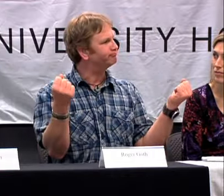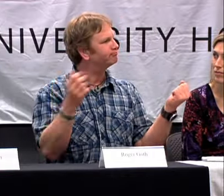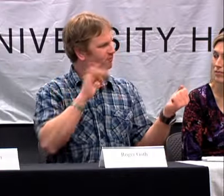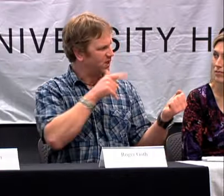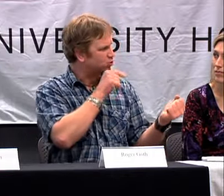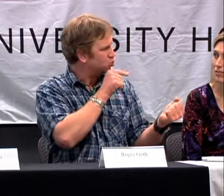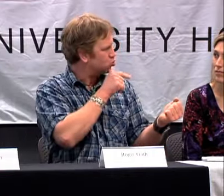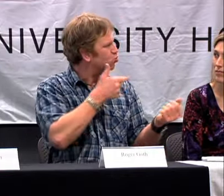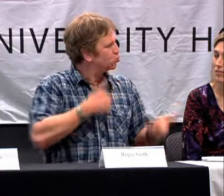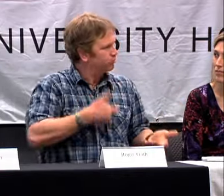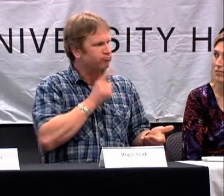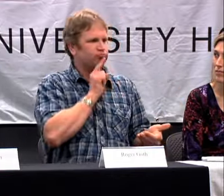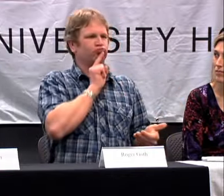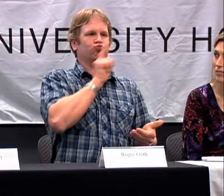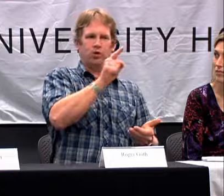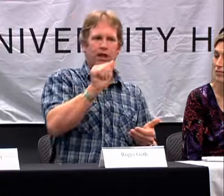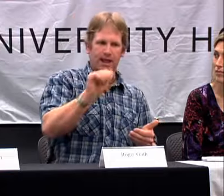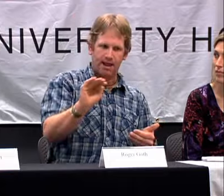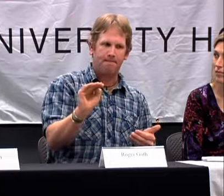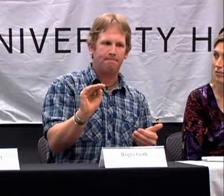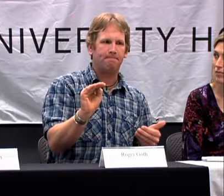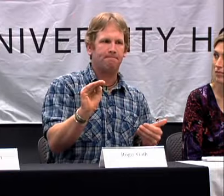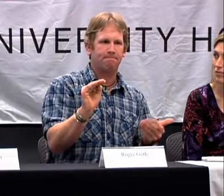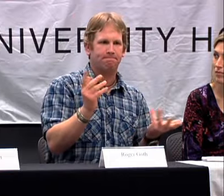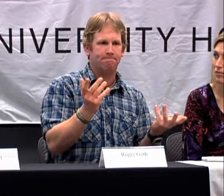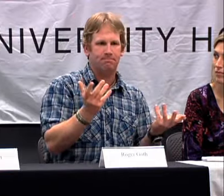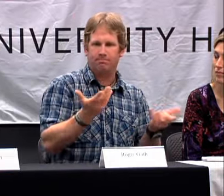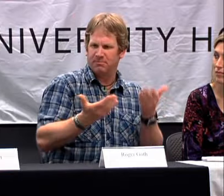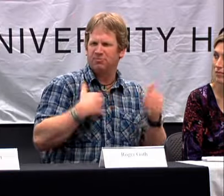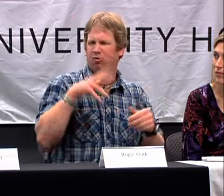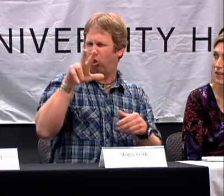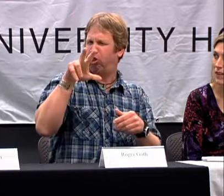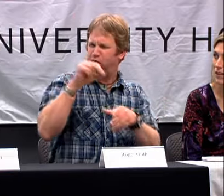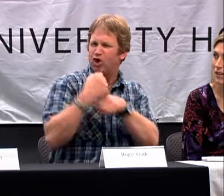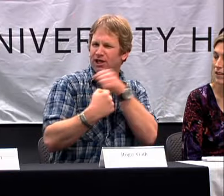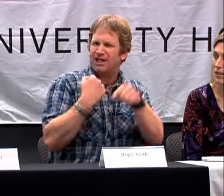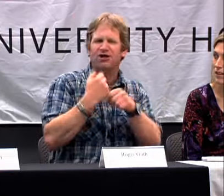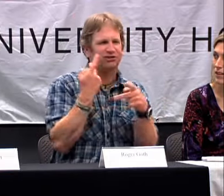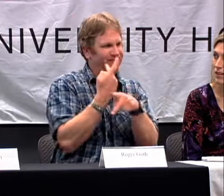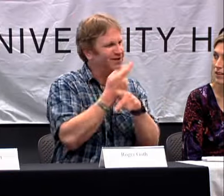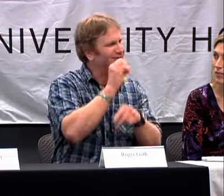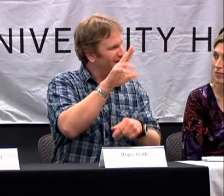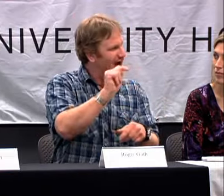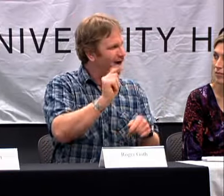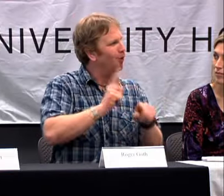PERSON AND I COULD SIGN AND THAT'S WHO REALLY I AM, AND I FOUND THAT,